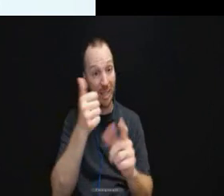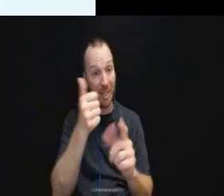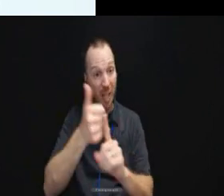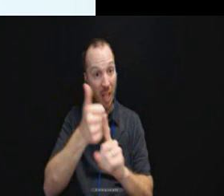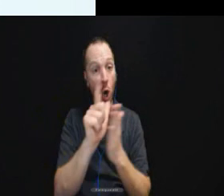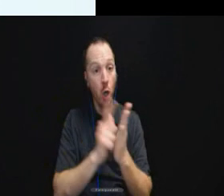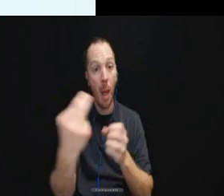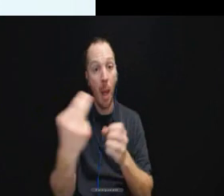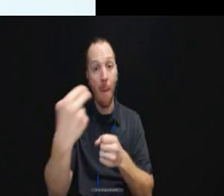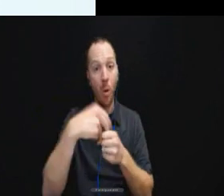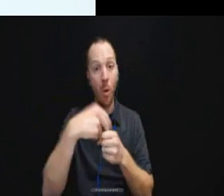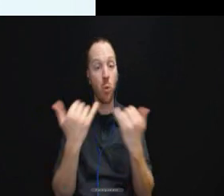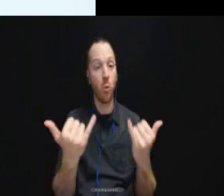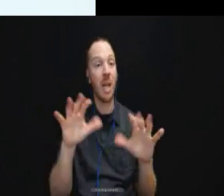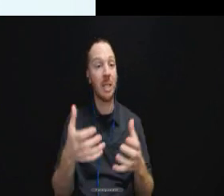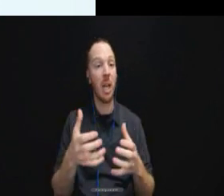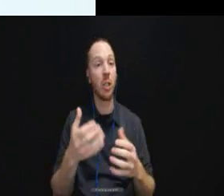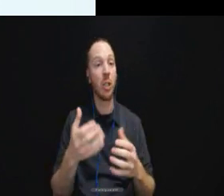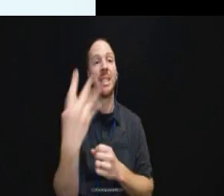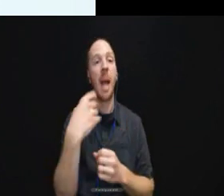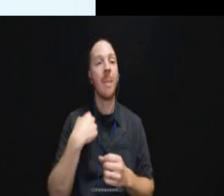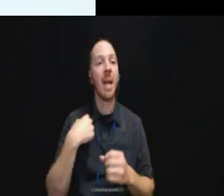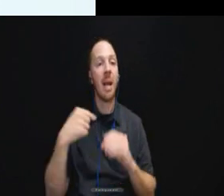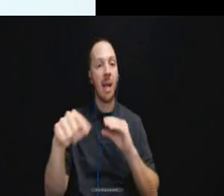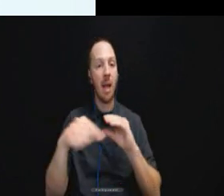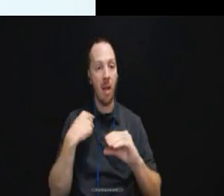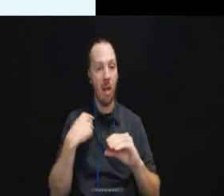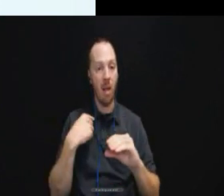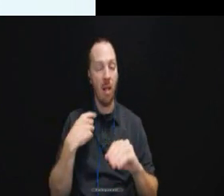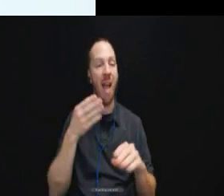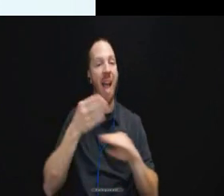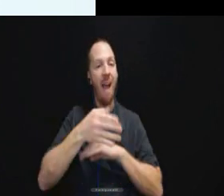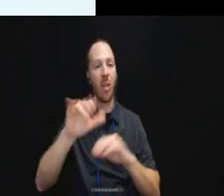e mail following the session confirming that you listened to the whole thing.